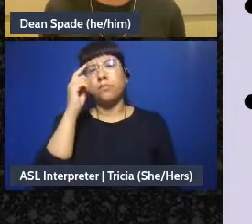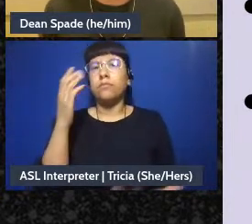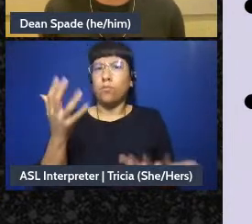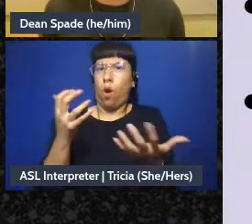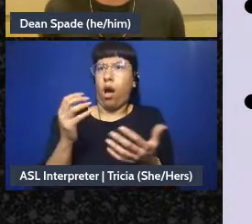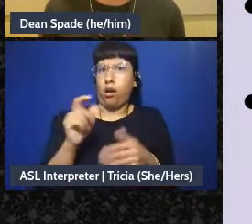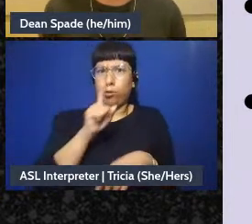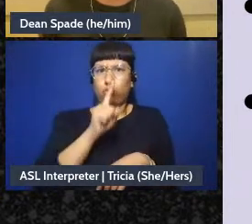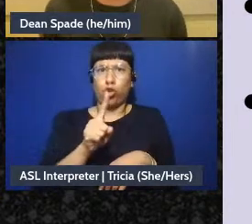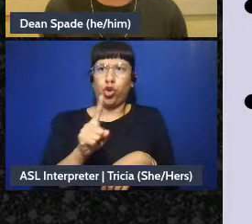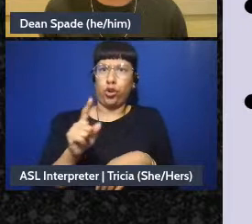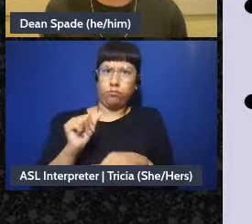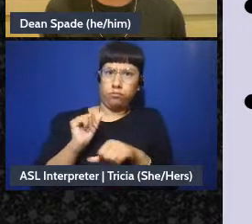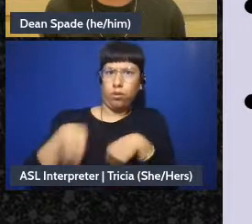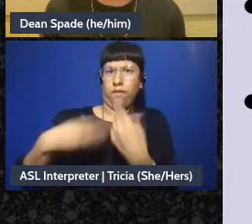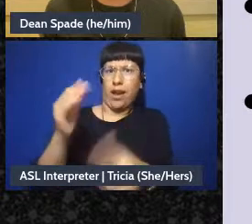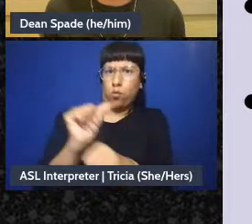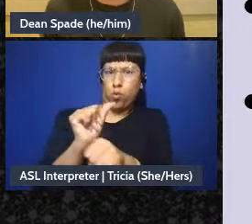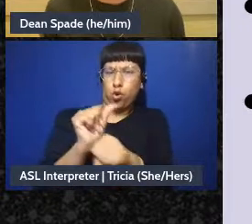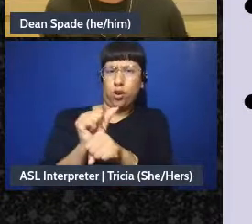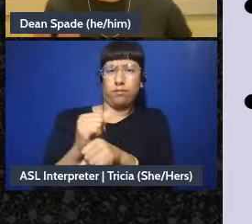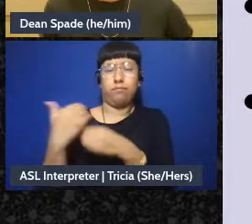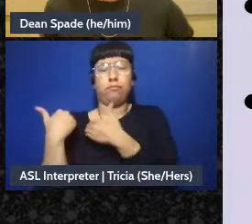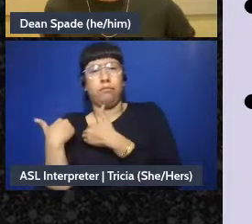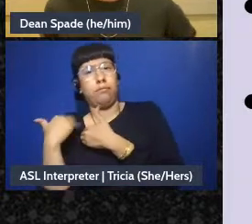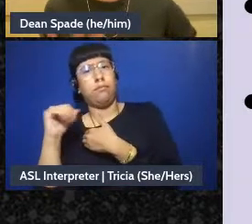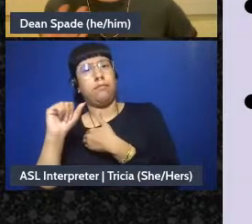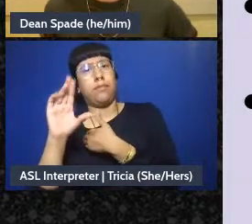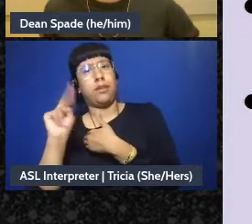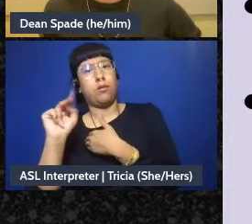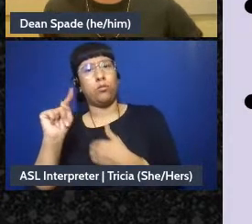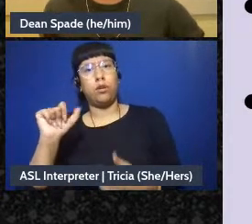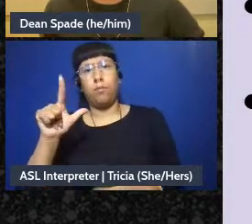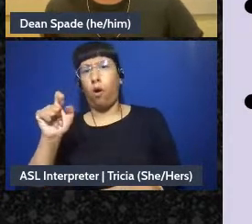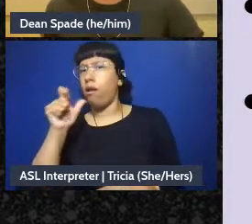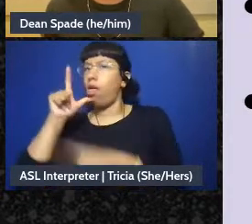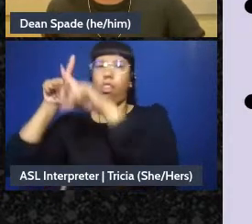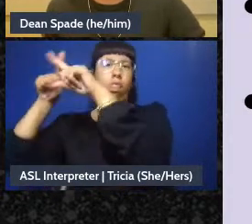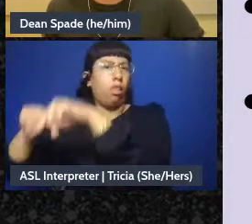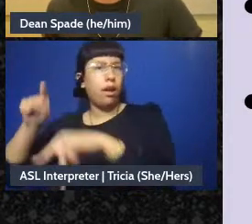communities not to funders or the government so inevitably most of this work will be unpaid and